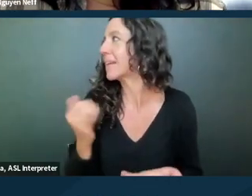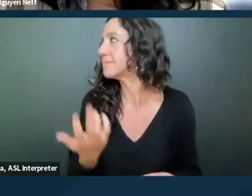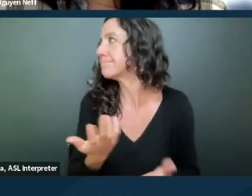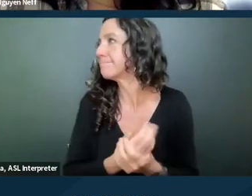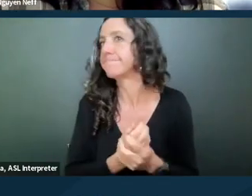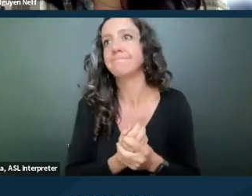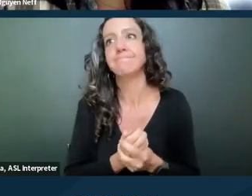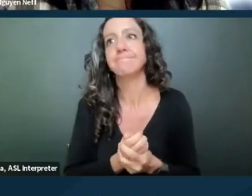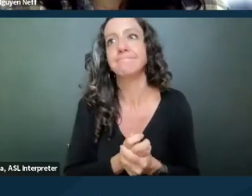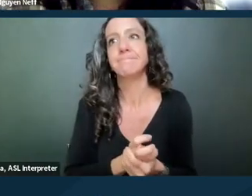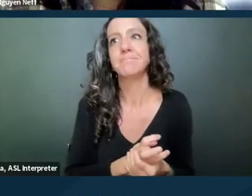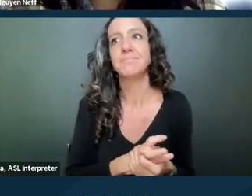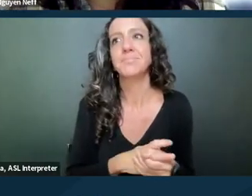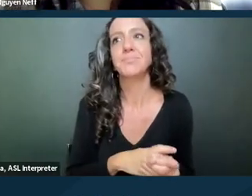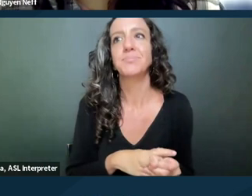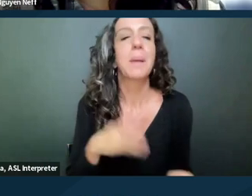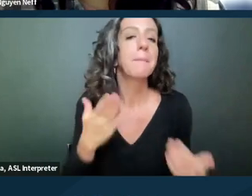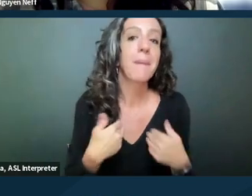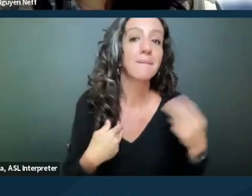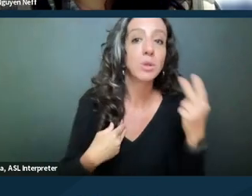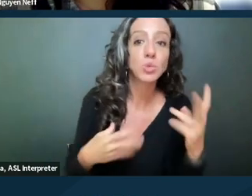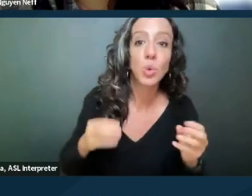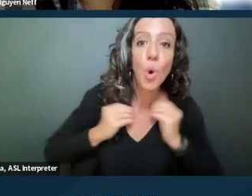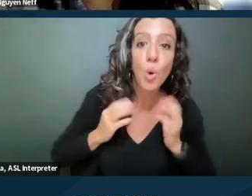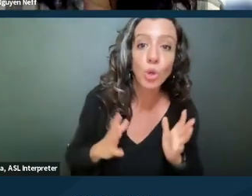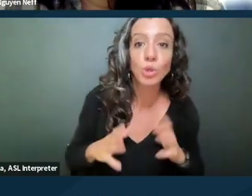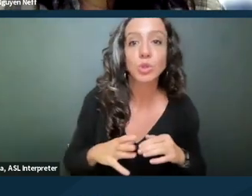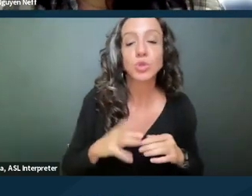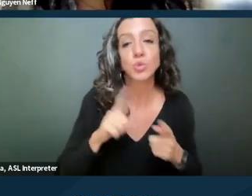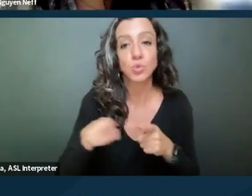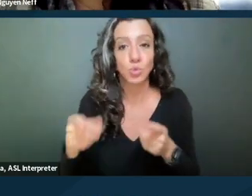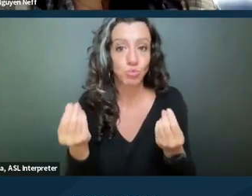there might have been two owners to a property who brought an unlawful detainer,